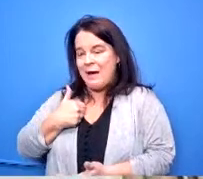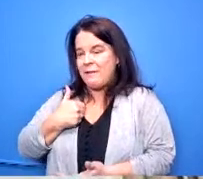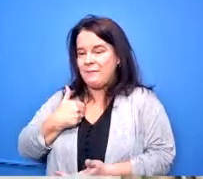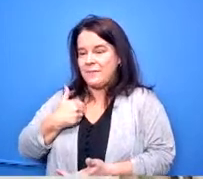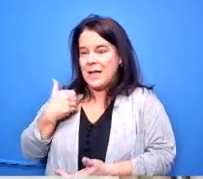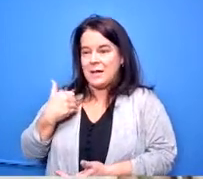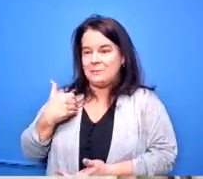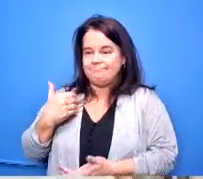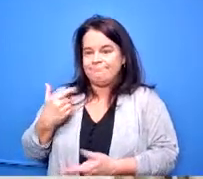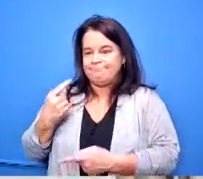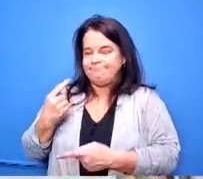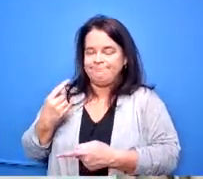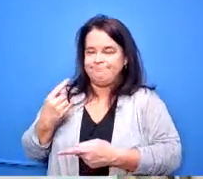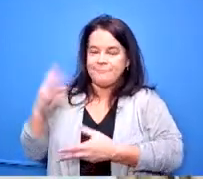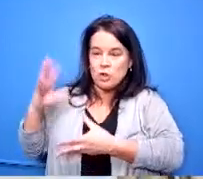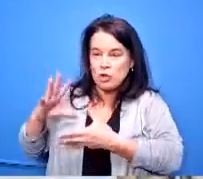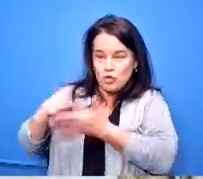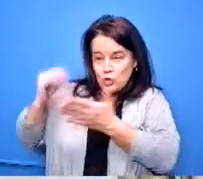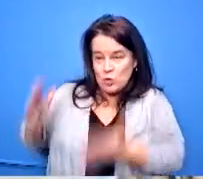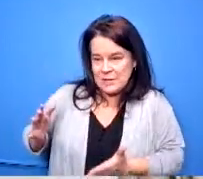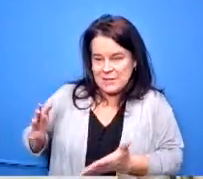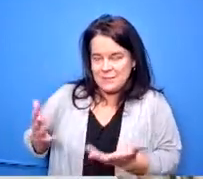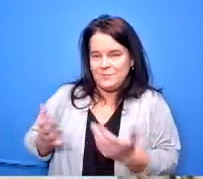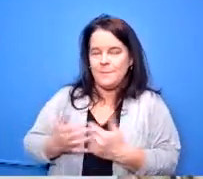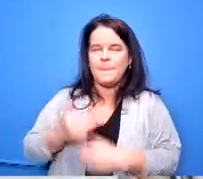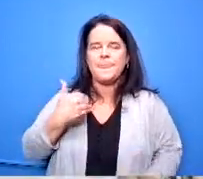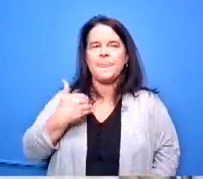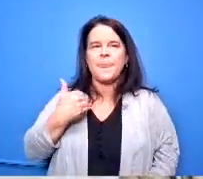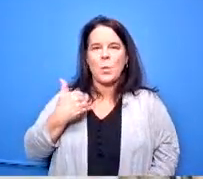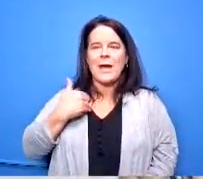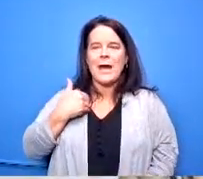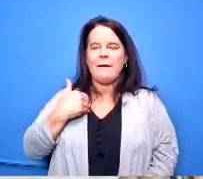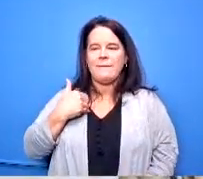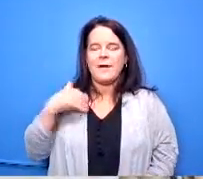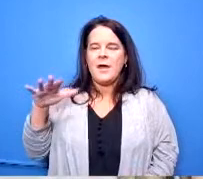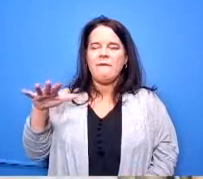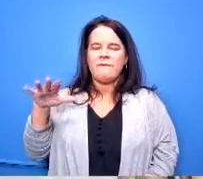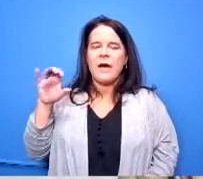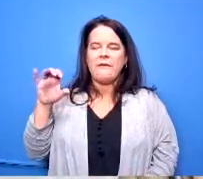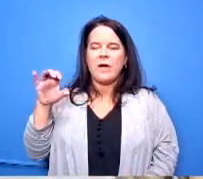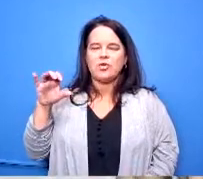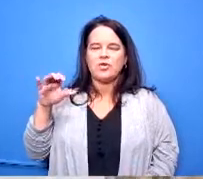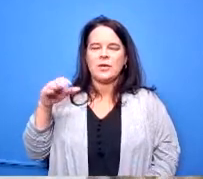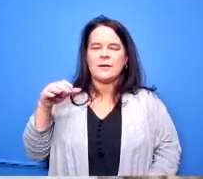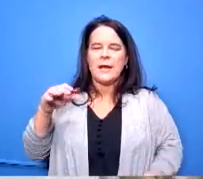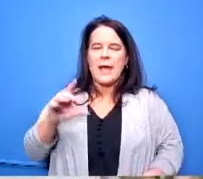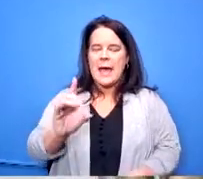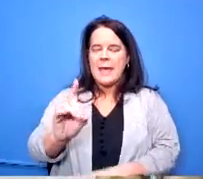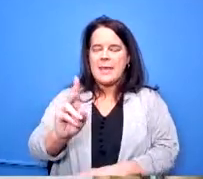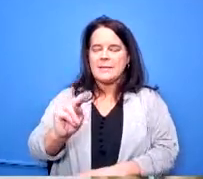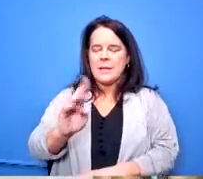because we have you know we have 500 students average at dunbar and thurgood and we have